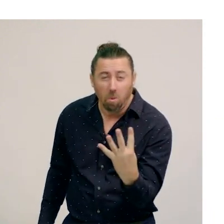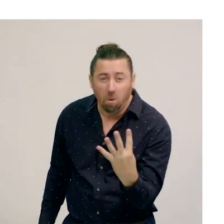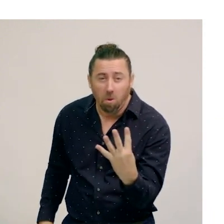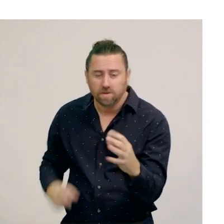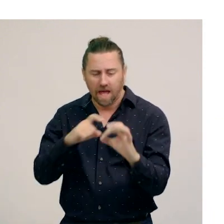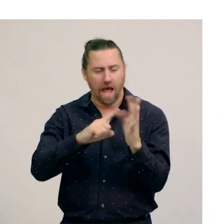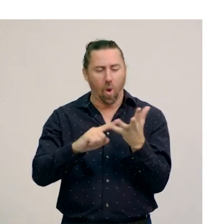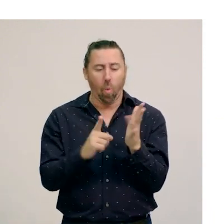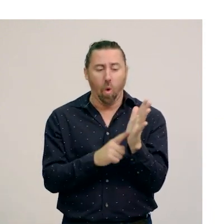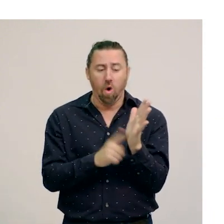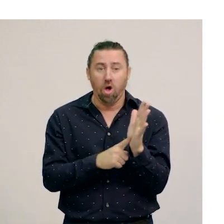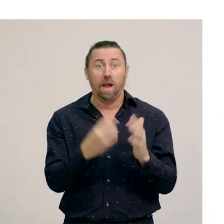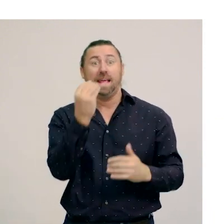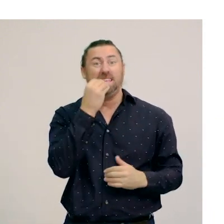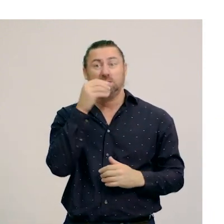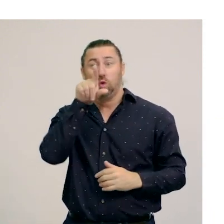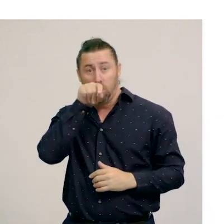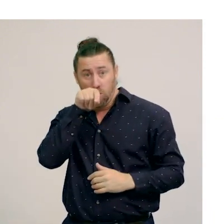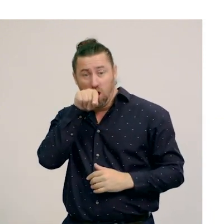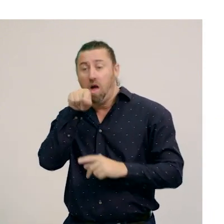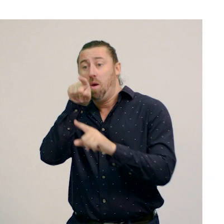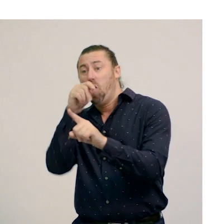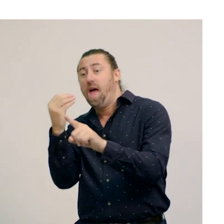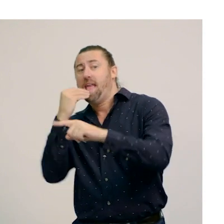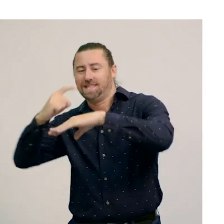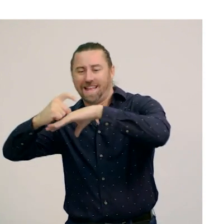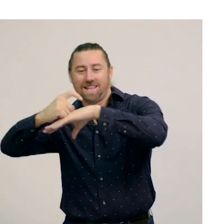we can see that quolls eat birds, and the birds eat caterpillars.